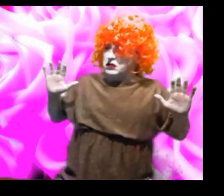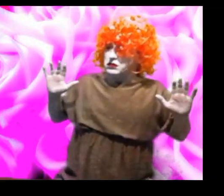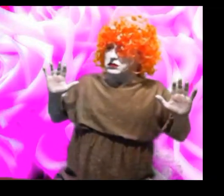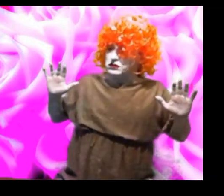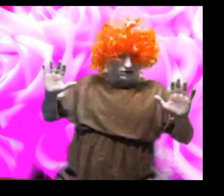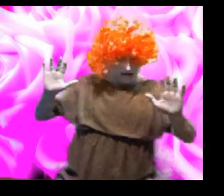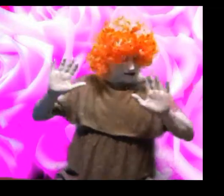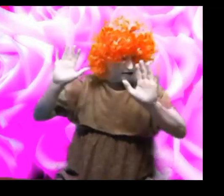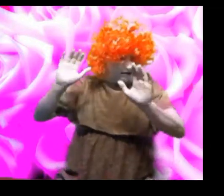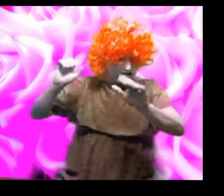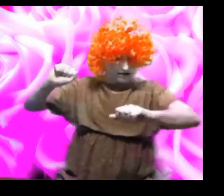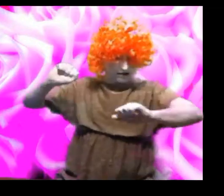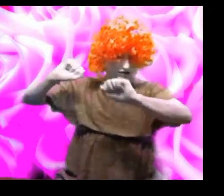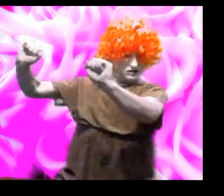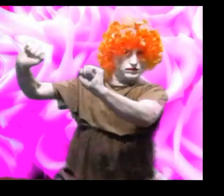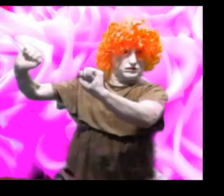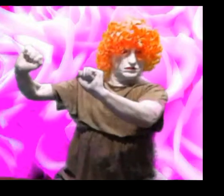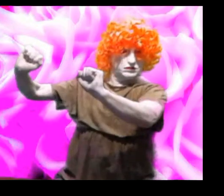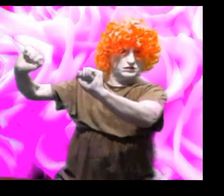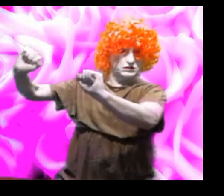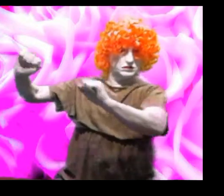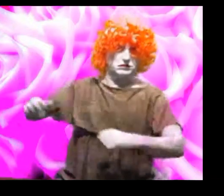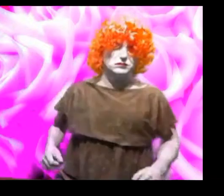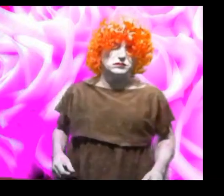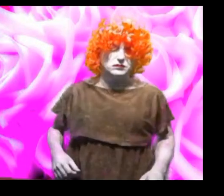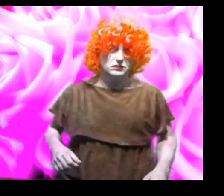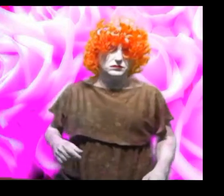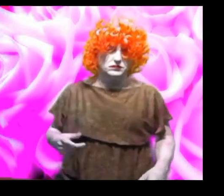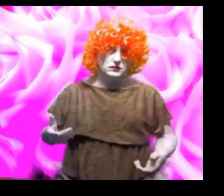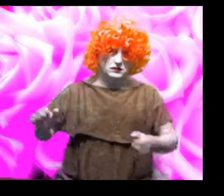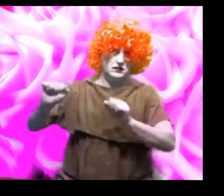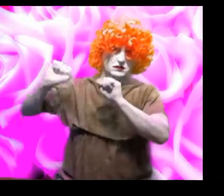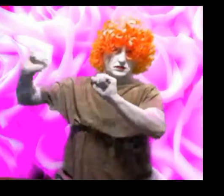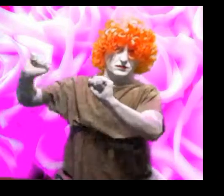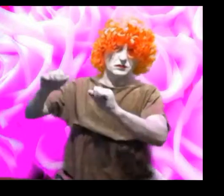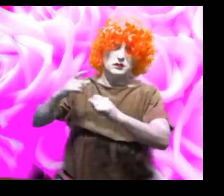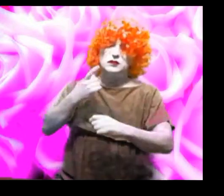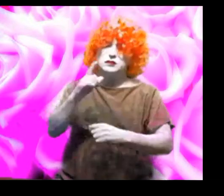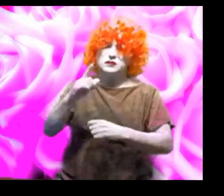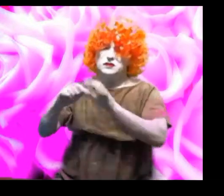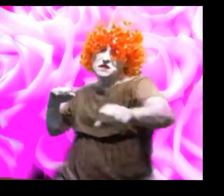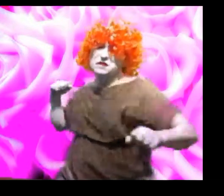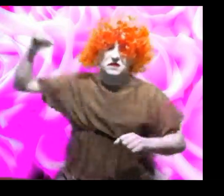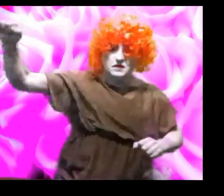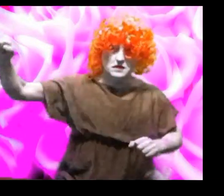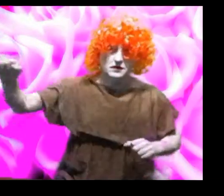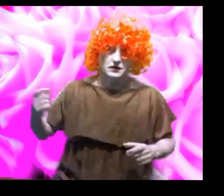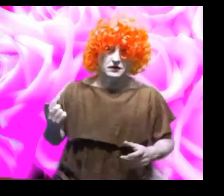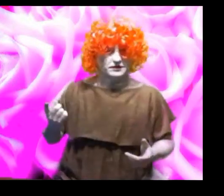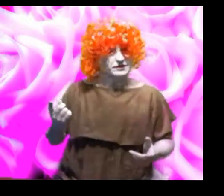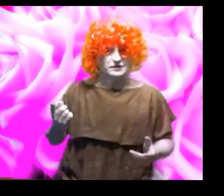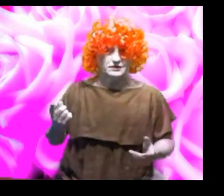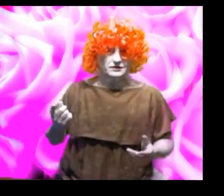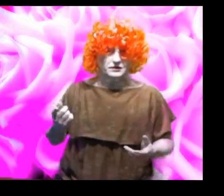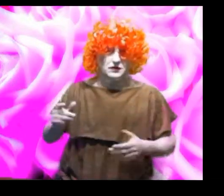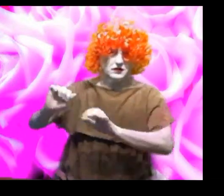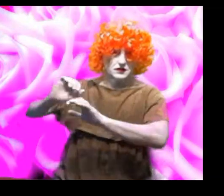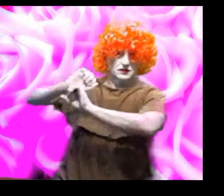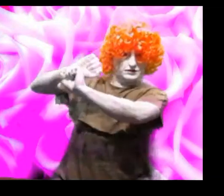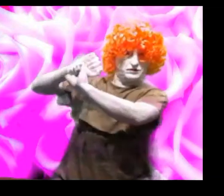Resist and defend yourself but try not to hit back, defence is actually more powerful,